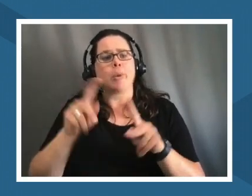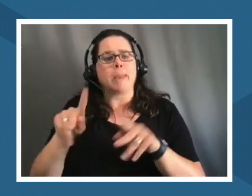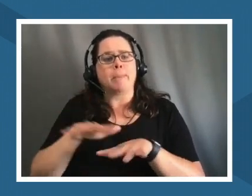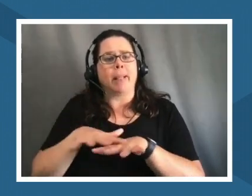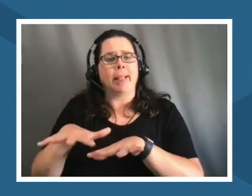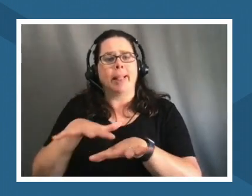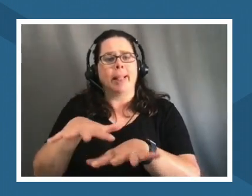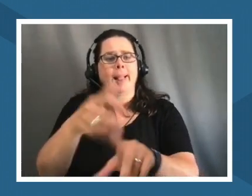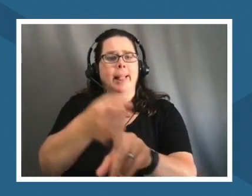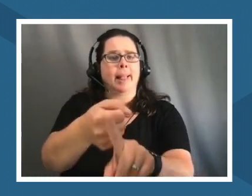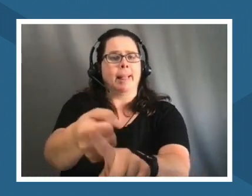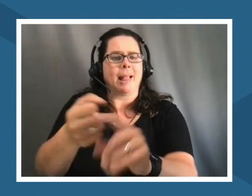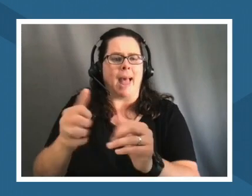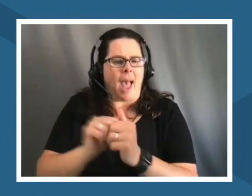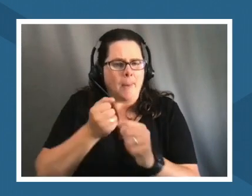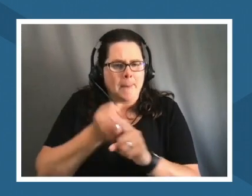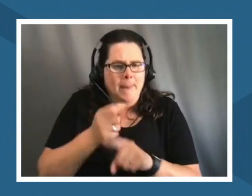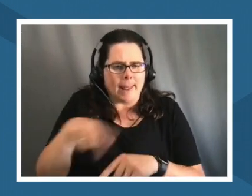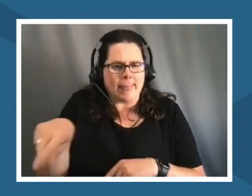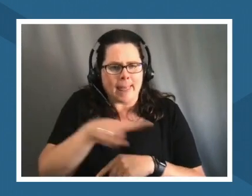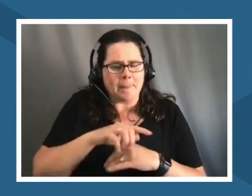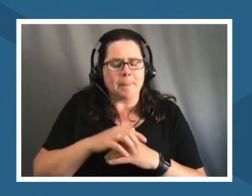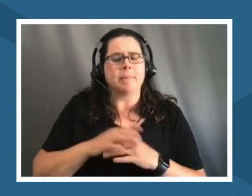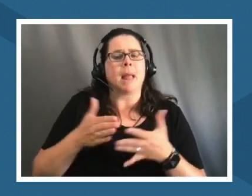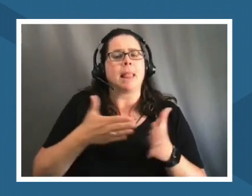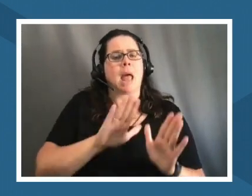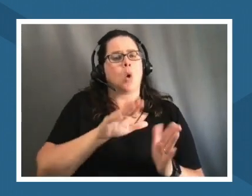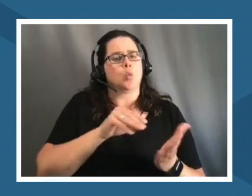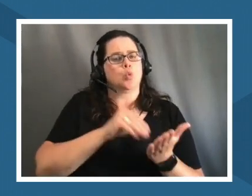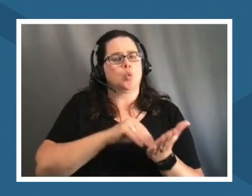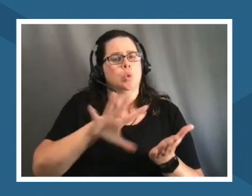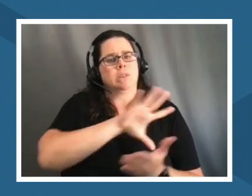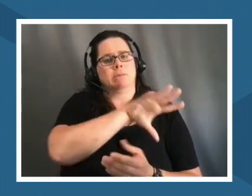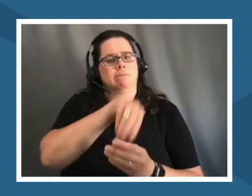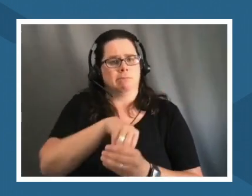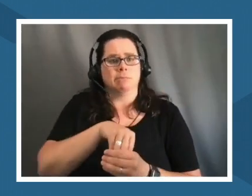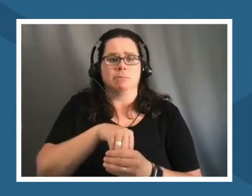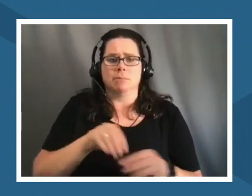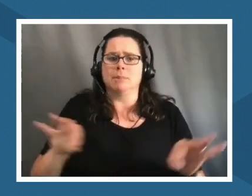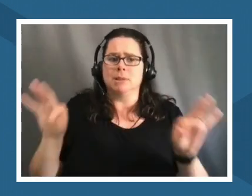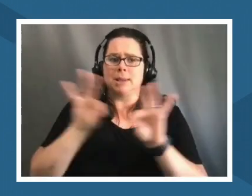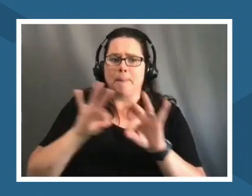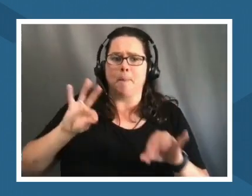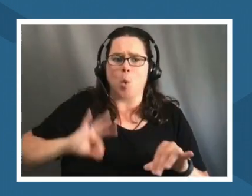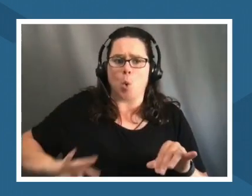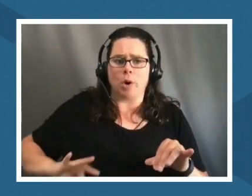and allowing those students to be part of it i think is something that's really